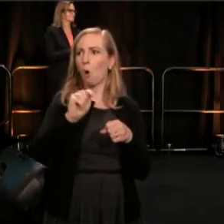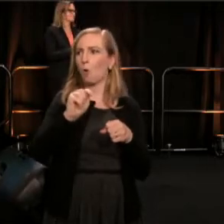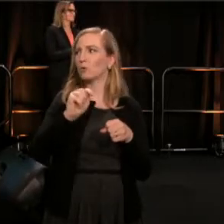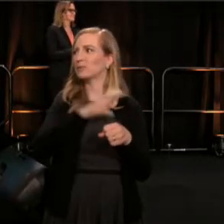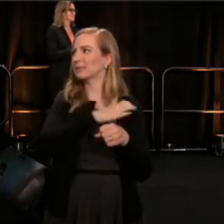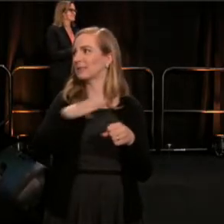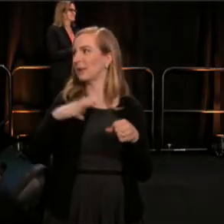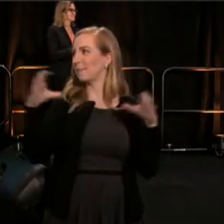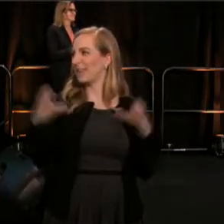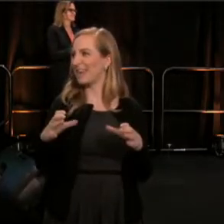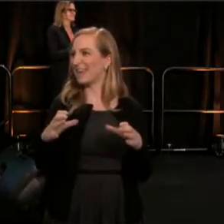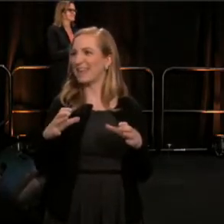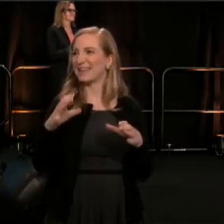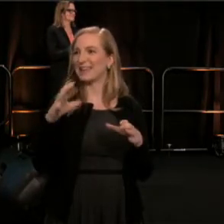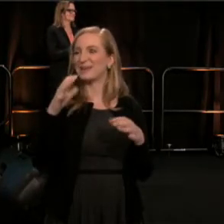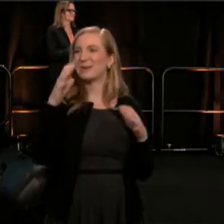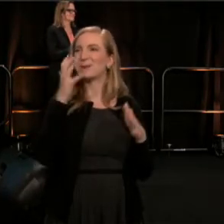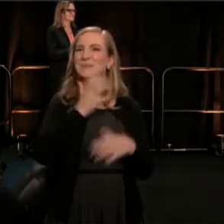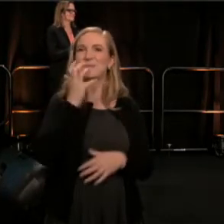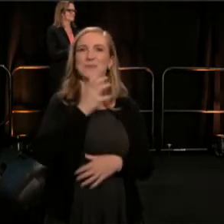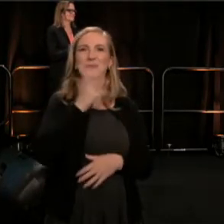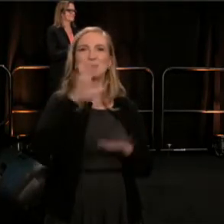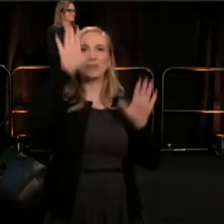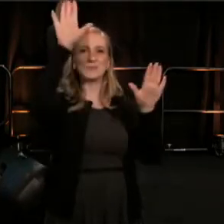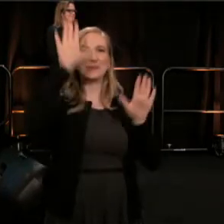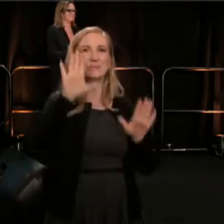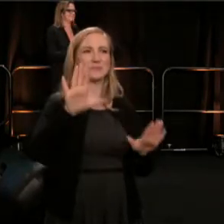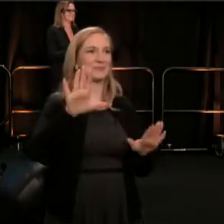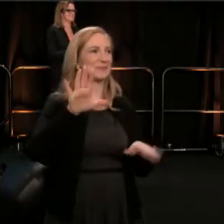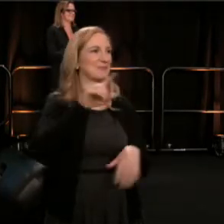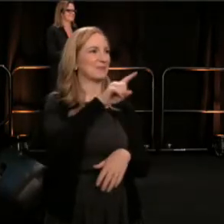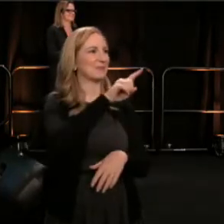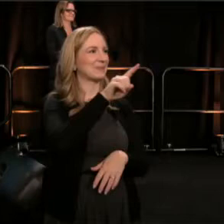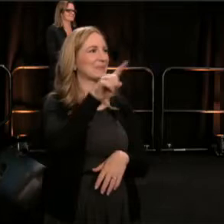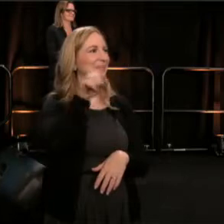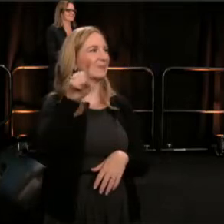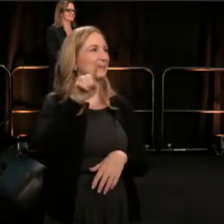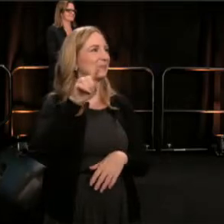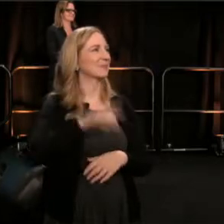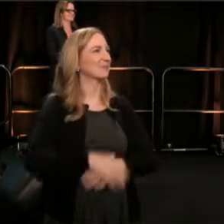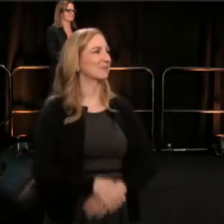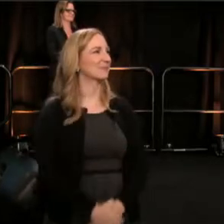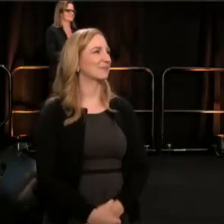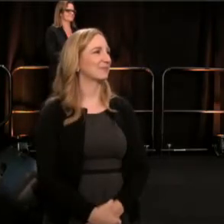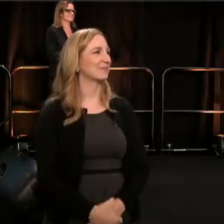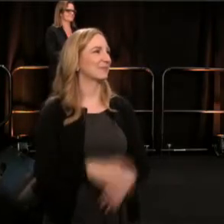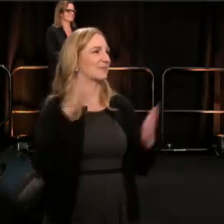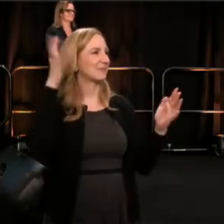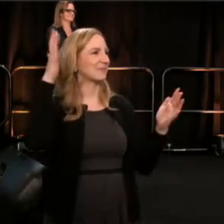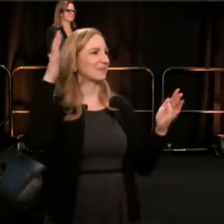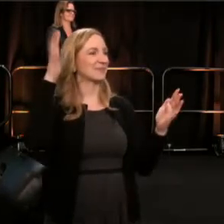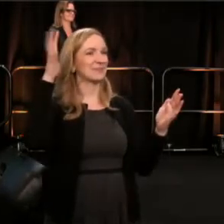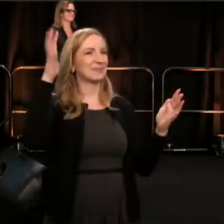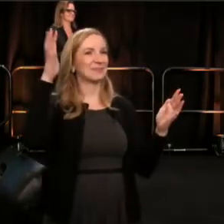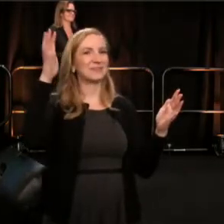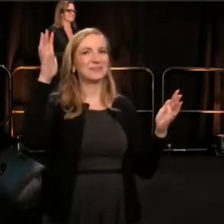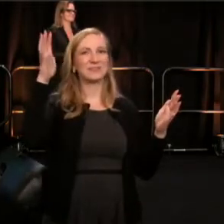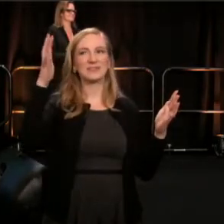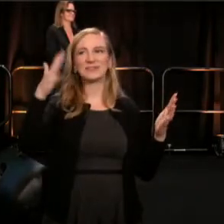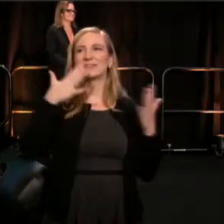(Chris) Come on, come on. - (Megan) There we go. (Megan) Thank you all!